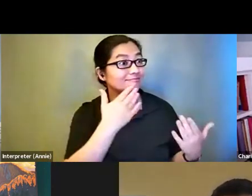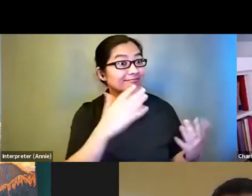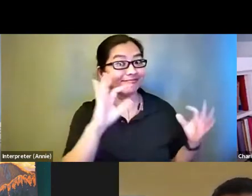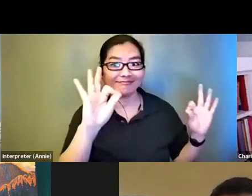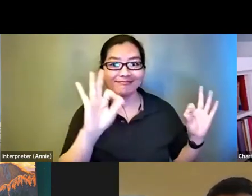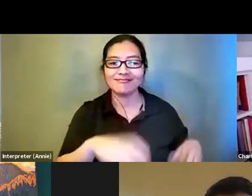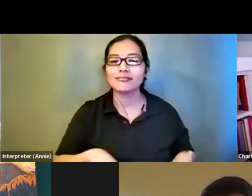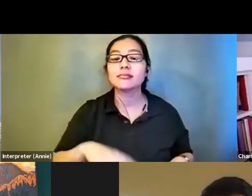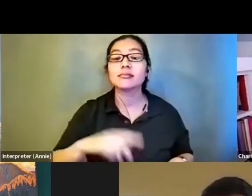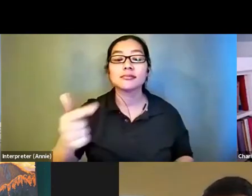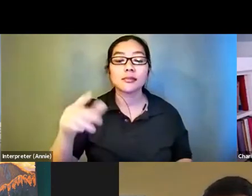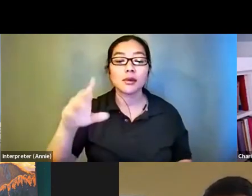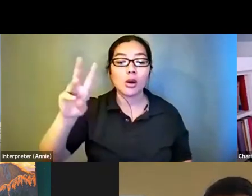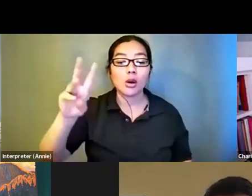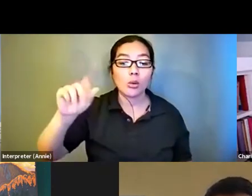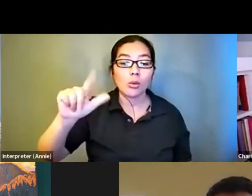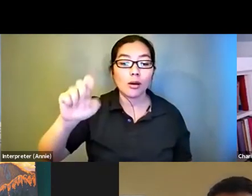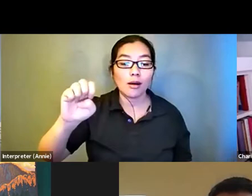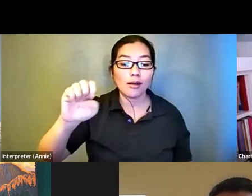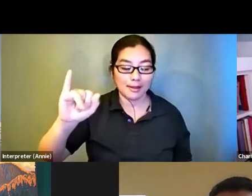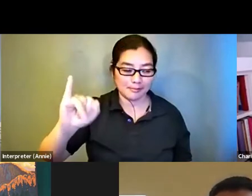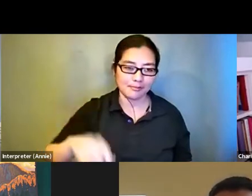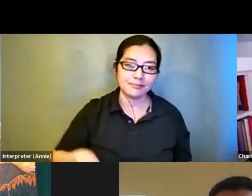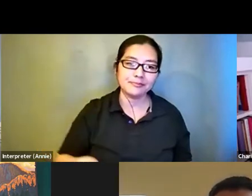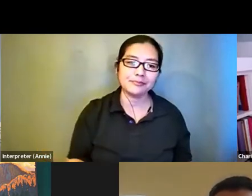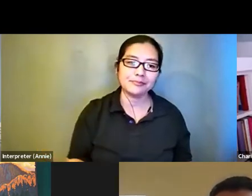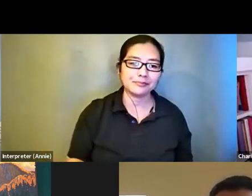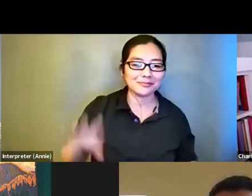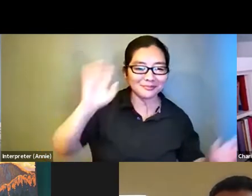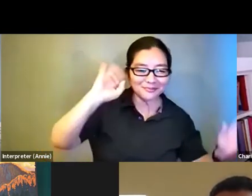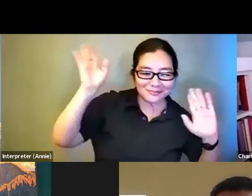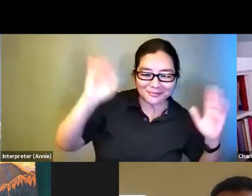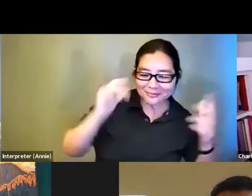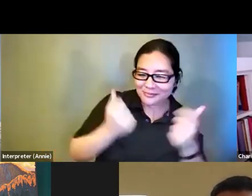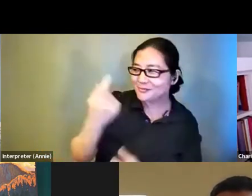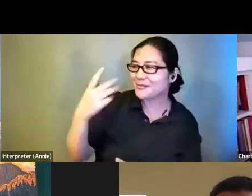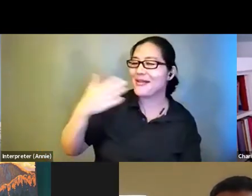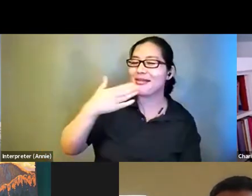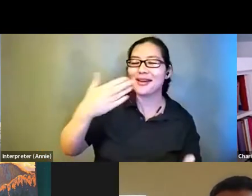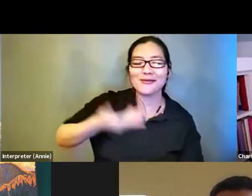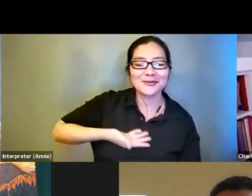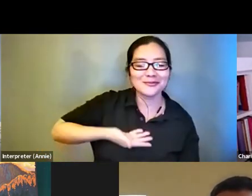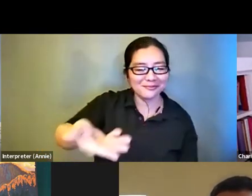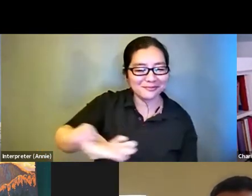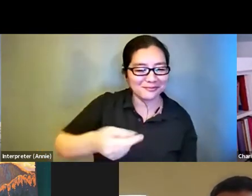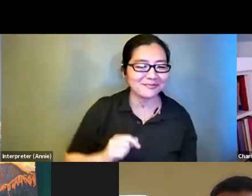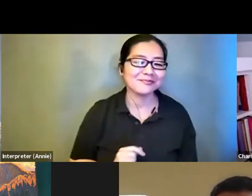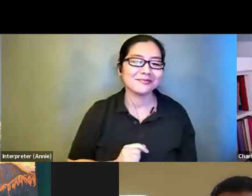Ilan Nanouach: Hello, everyone. My name is